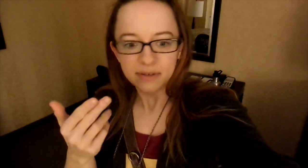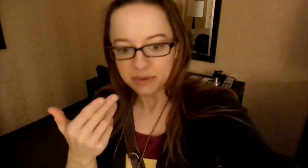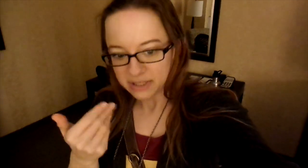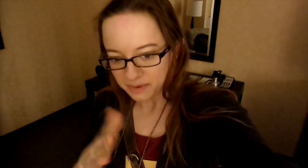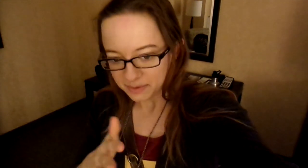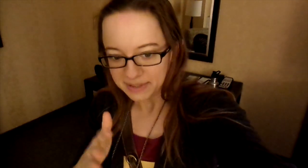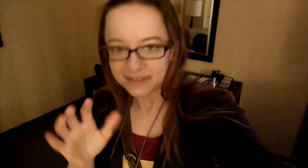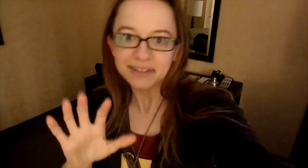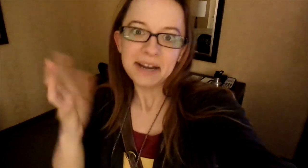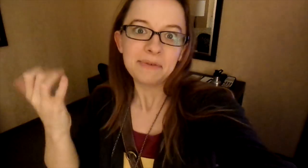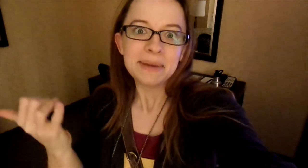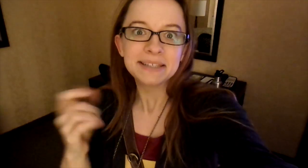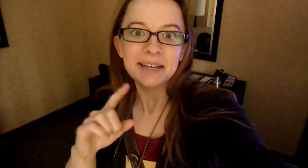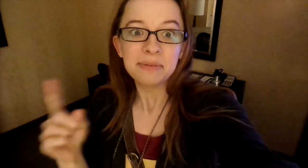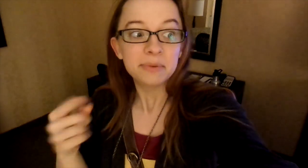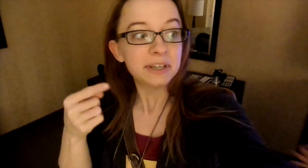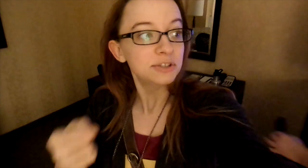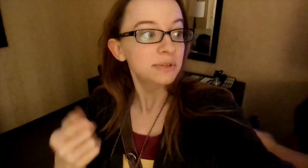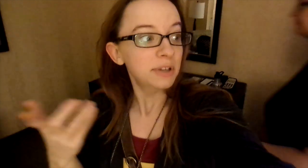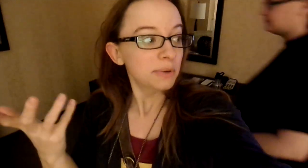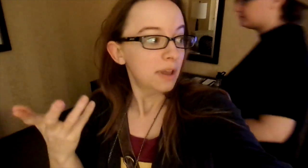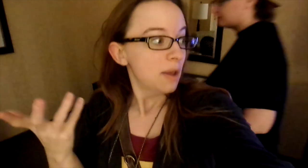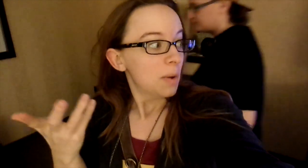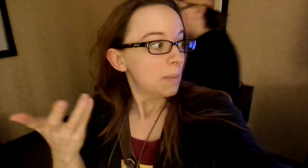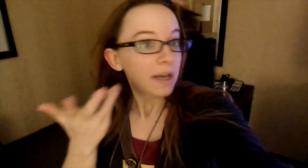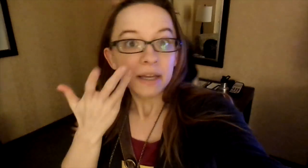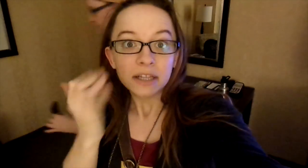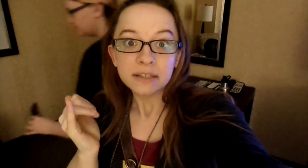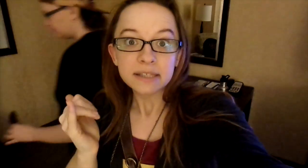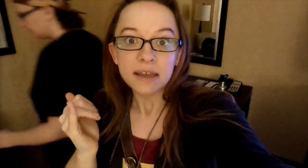you the hotel room. It's kind of a mess now but we can show you what it looks